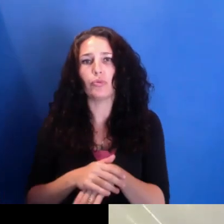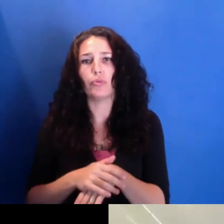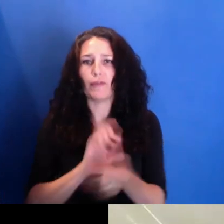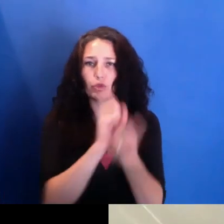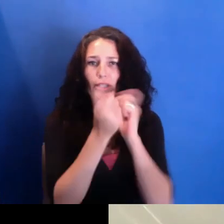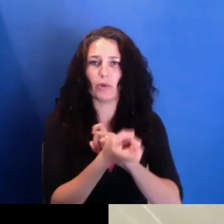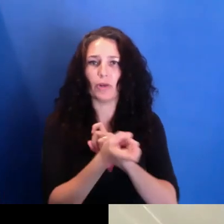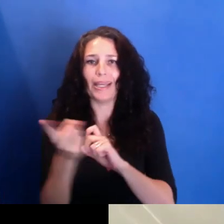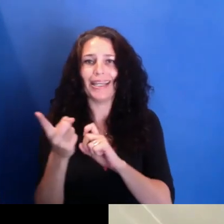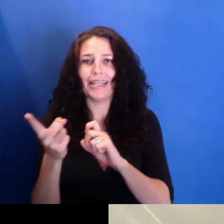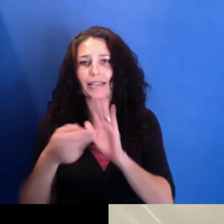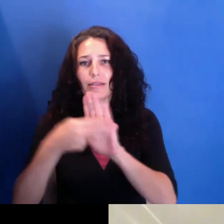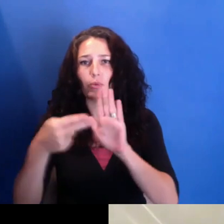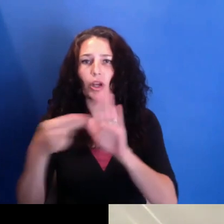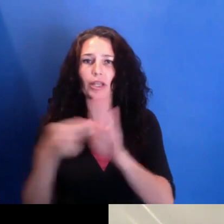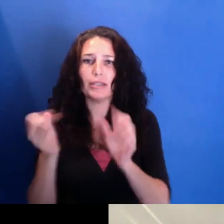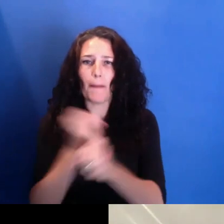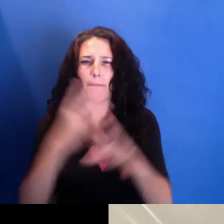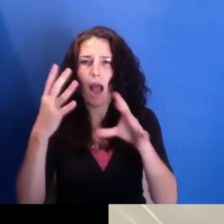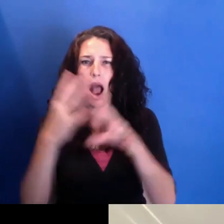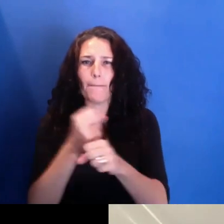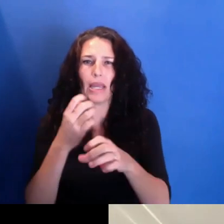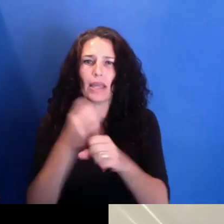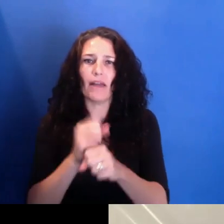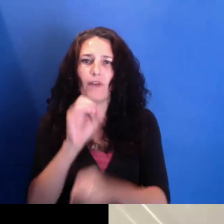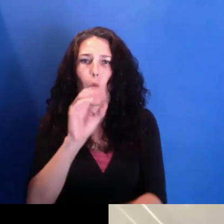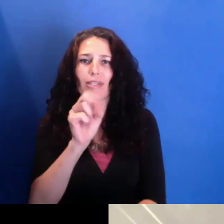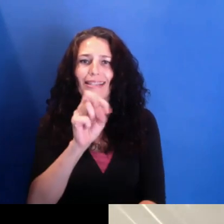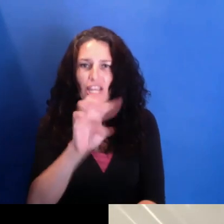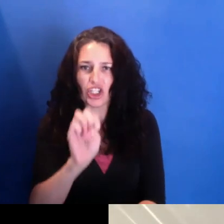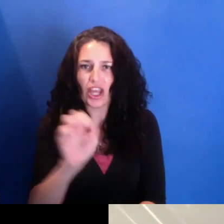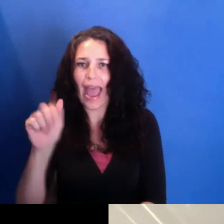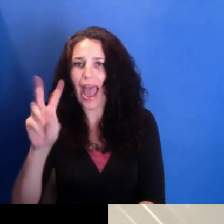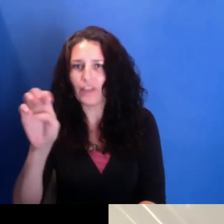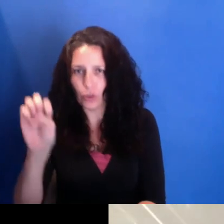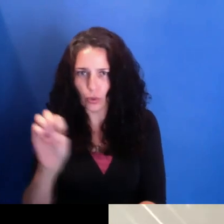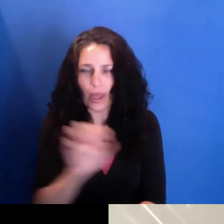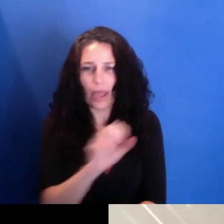"WEB DuBois, A Biography in Four Voices," and "How to Make a Flower."